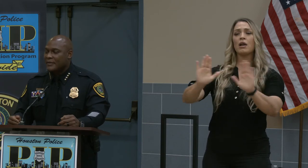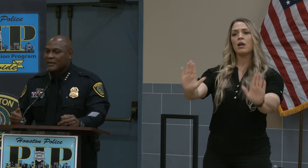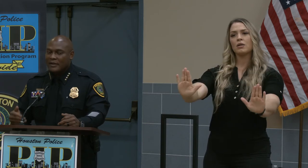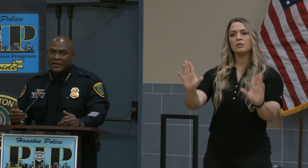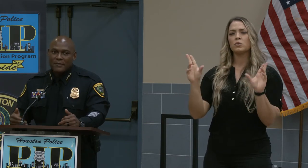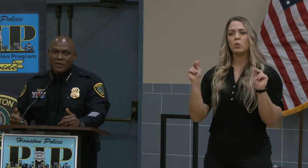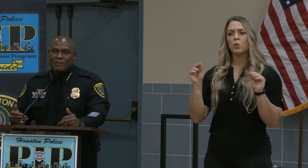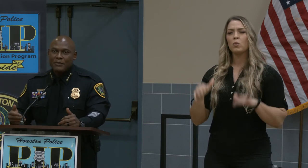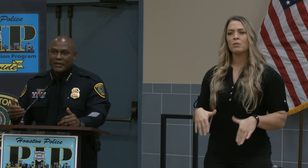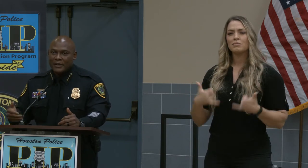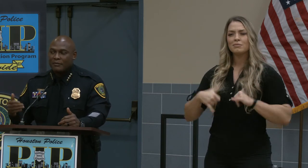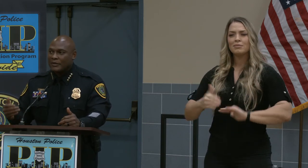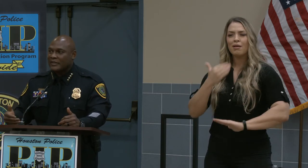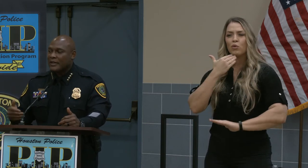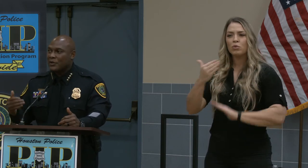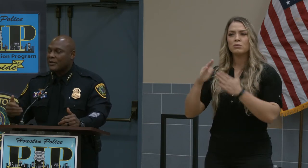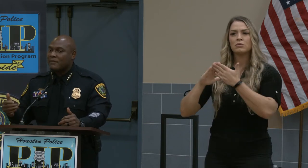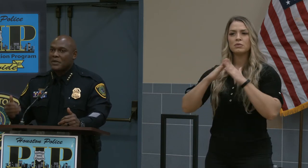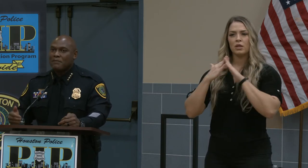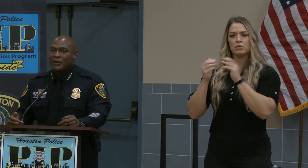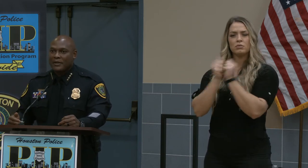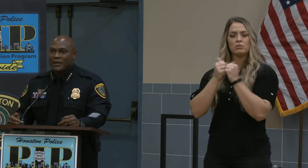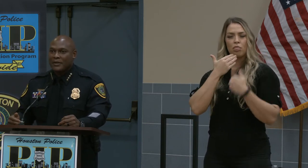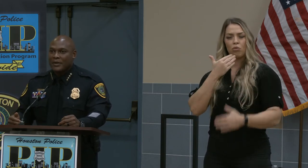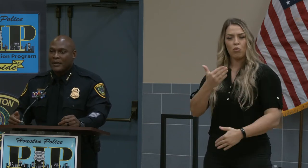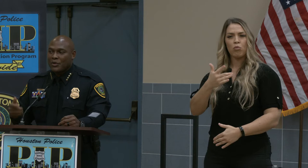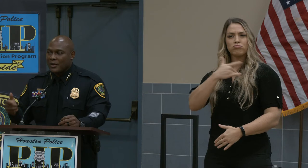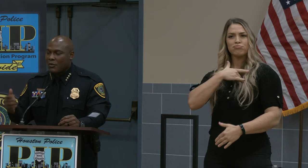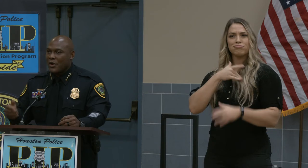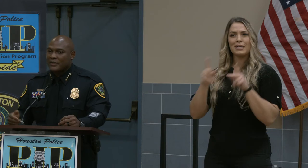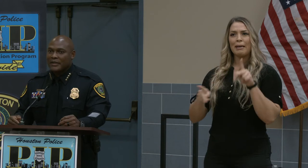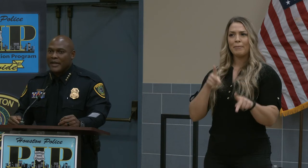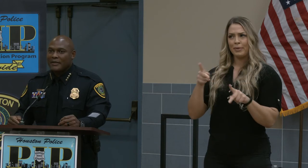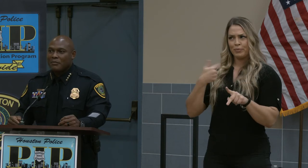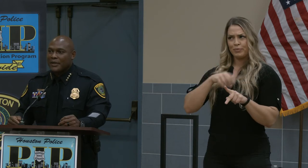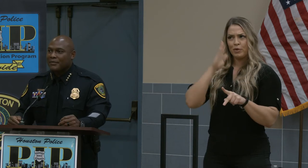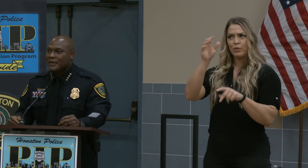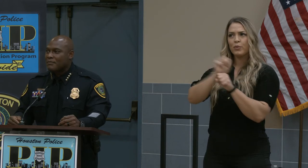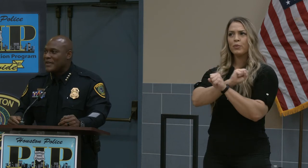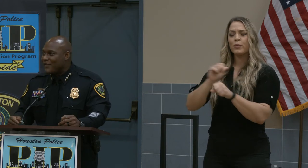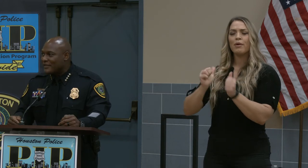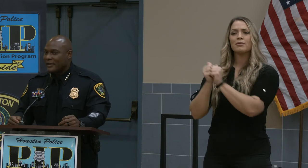Still a good city with good people in here. We're going to work together, but be vigilant,